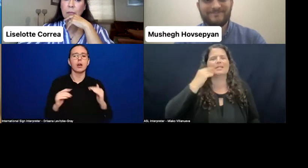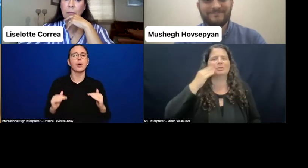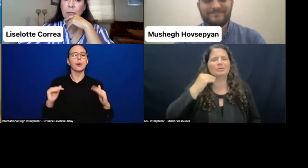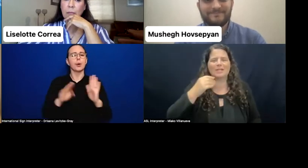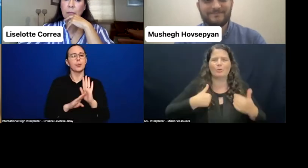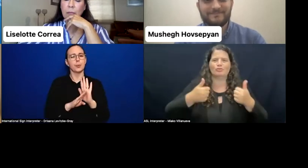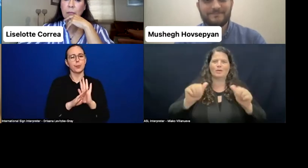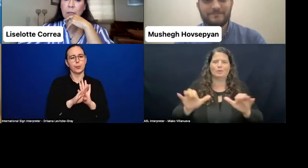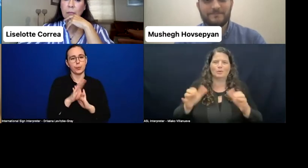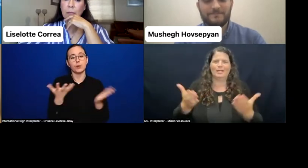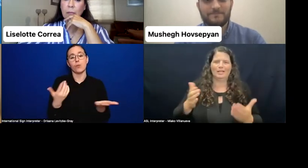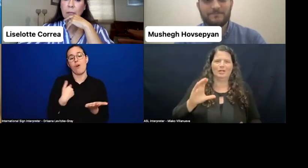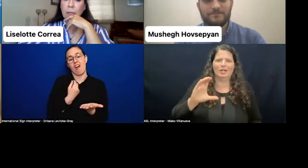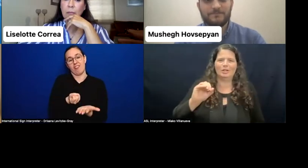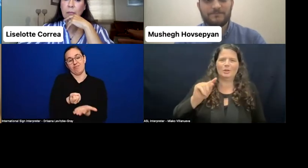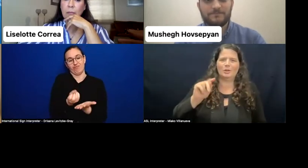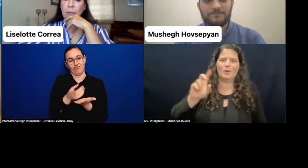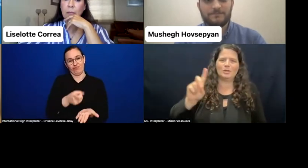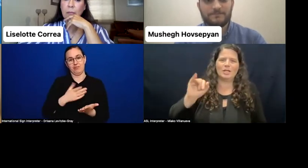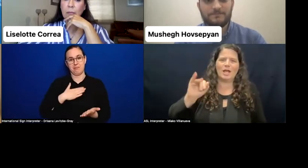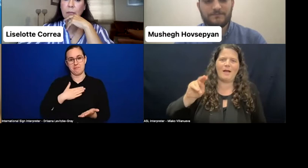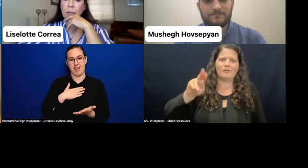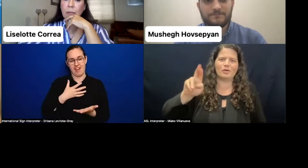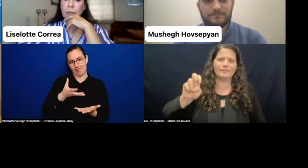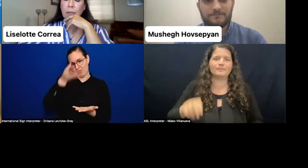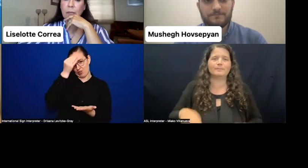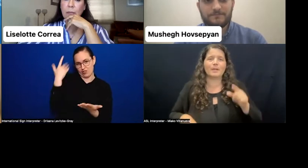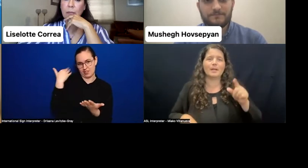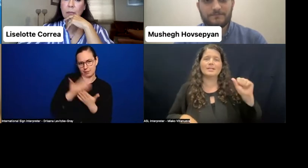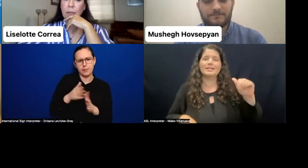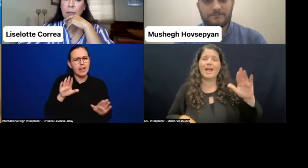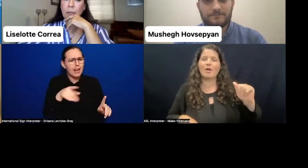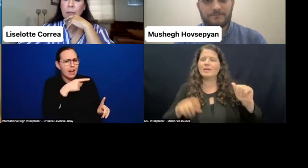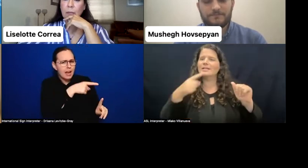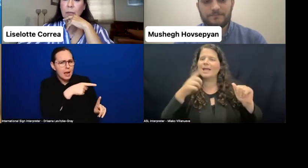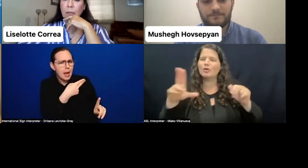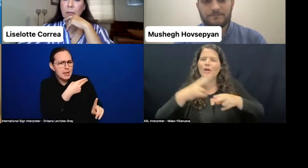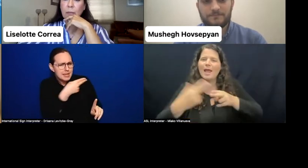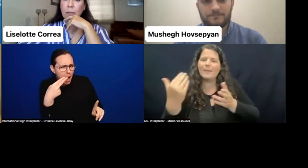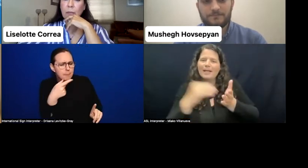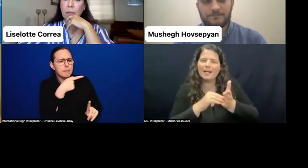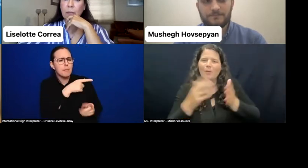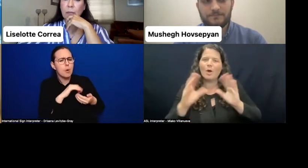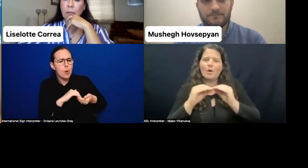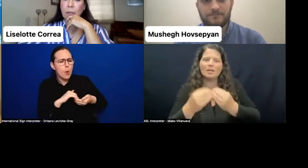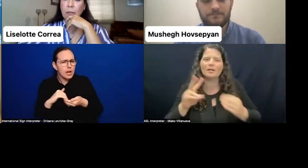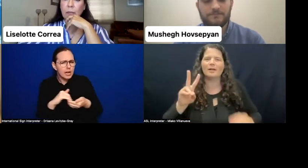OK. Amazing. Can you just remind me of your name and what organization you're a part of? Yeah-- Vincent Bojuo, Vincent Bojuo from Cote